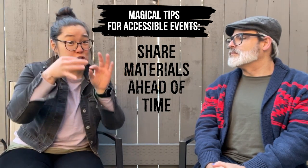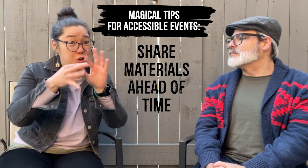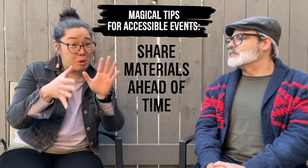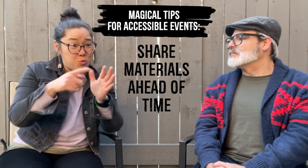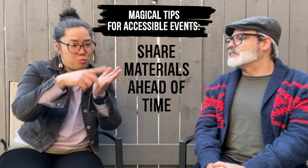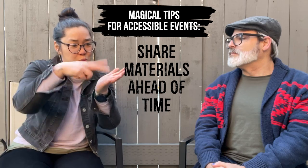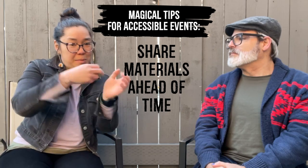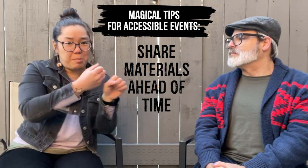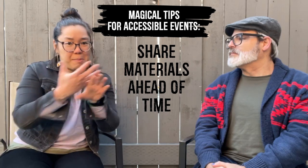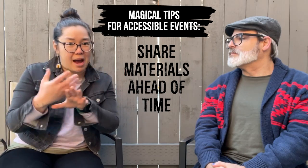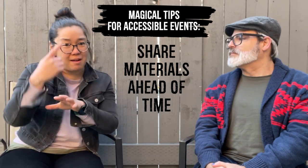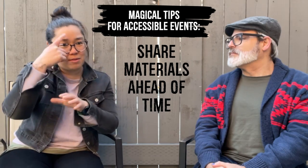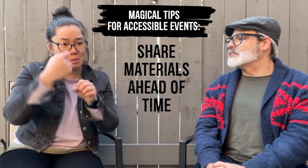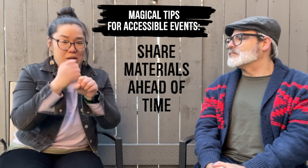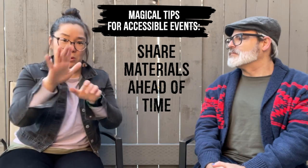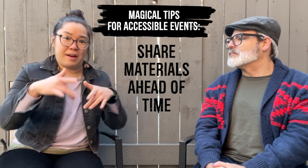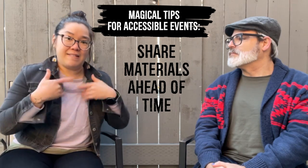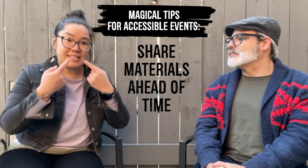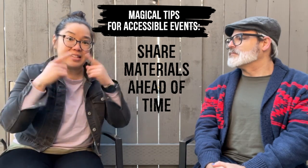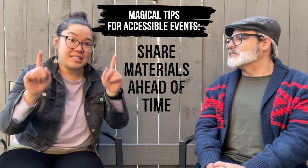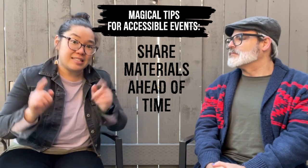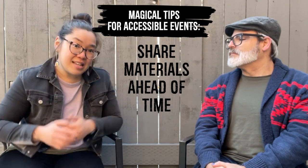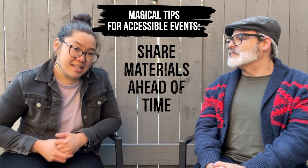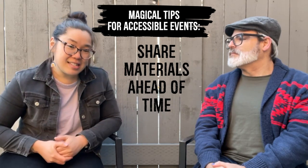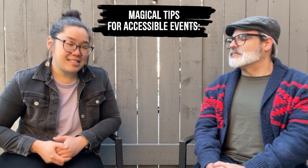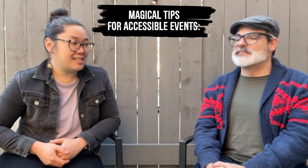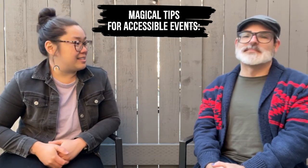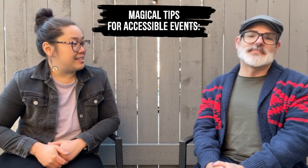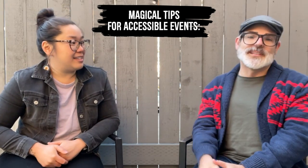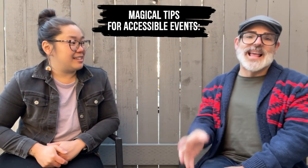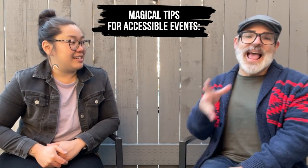Also, interpreters can review them to prepare and make your event successful.